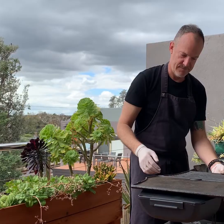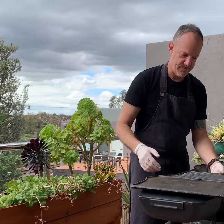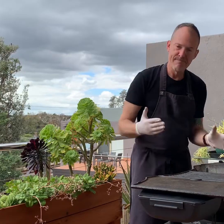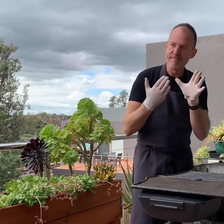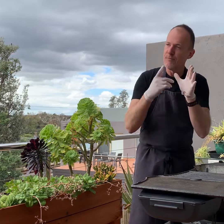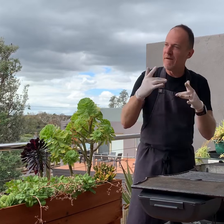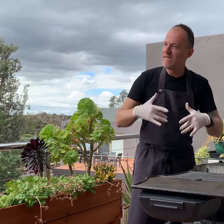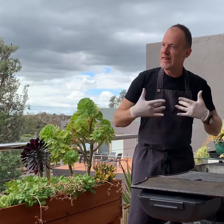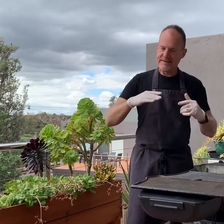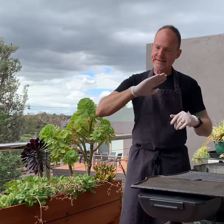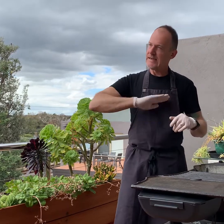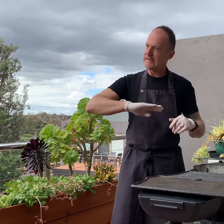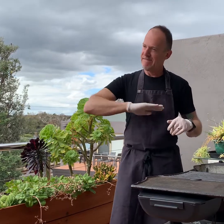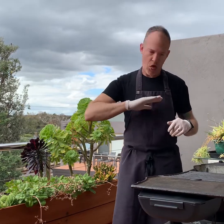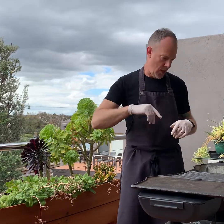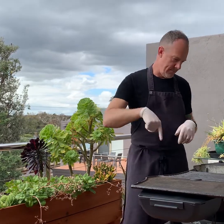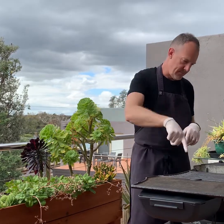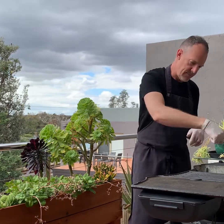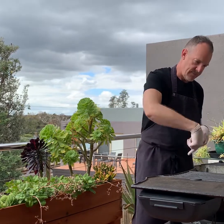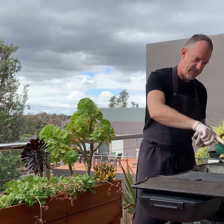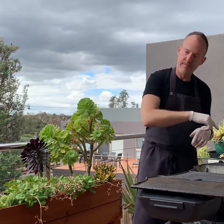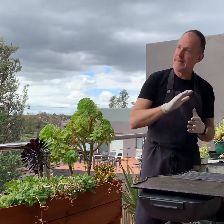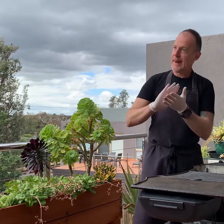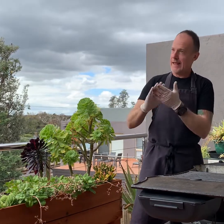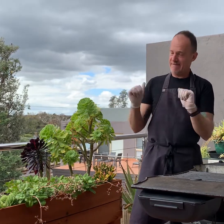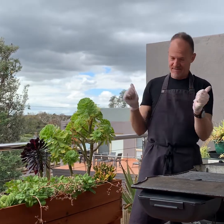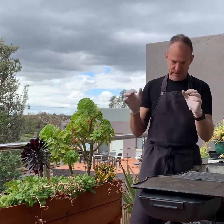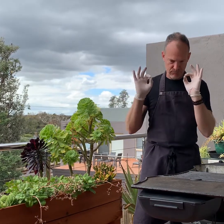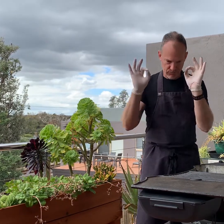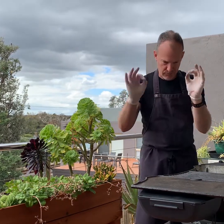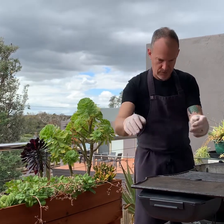It's a good feeling of satisfaction, to have it well cleaned.